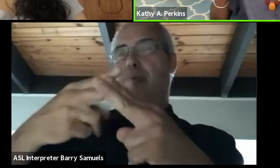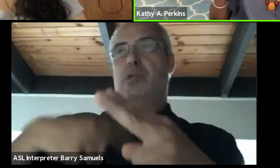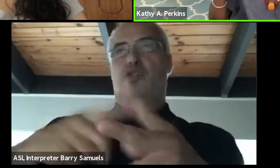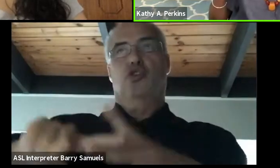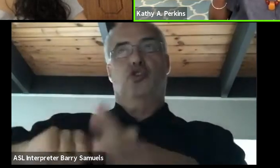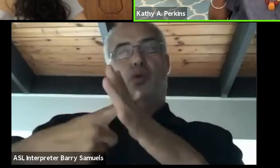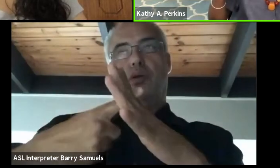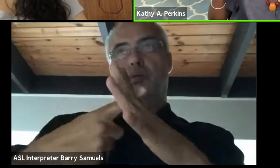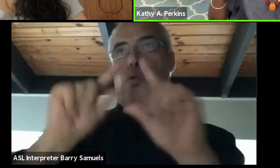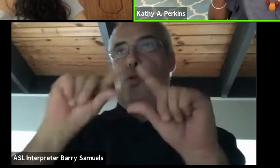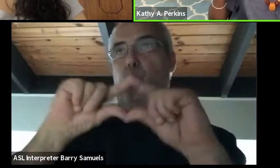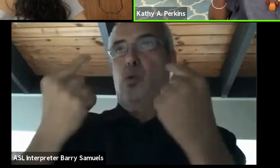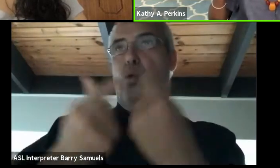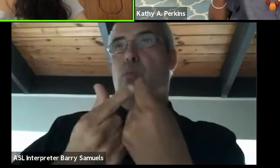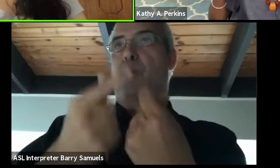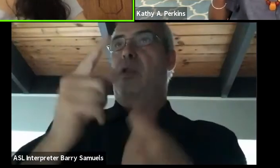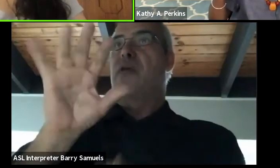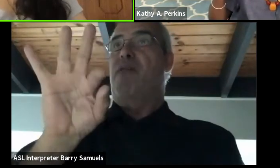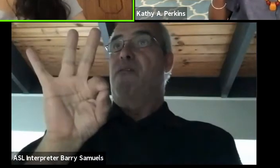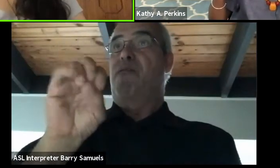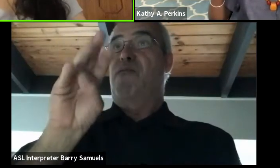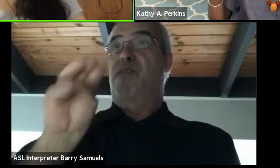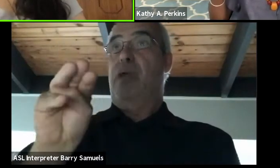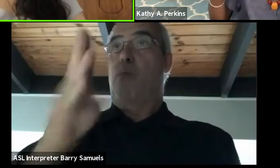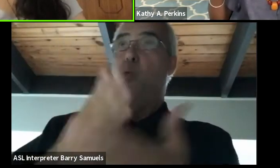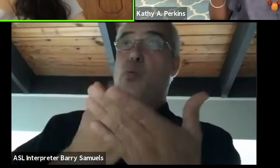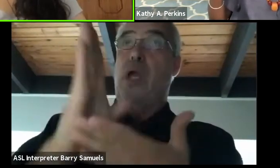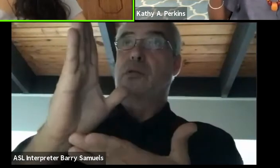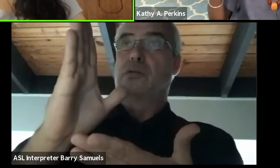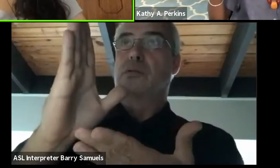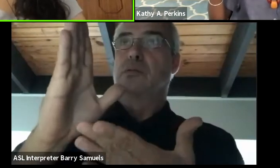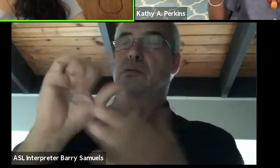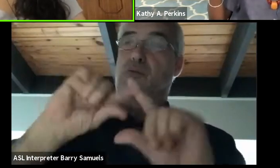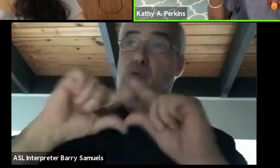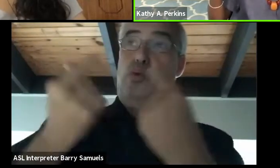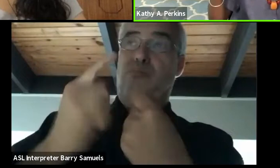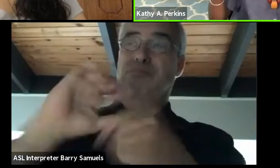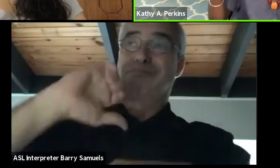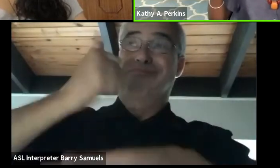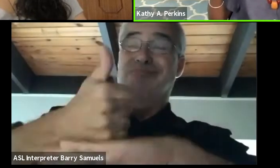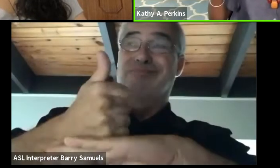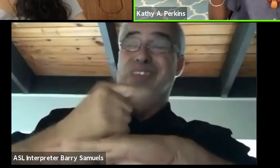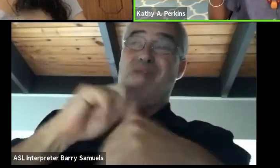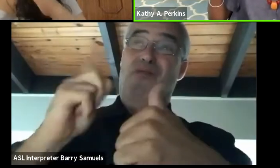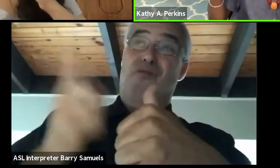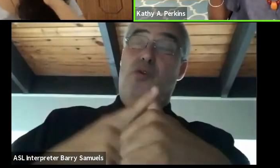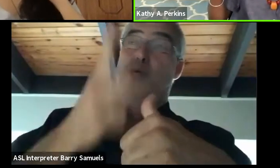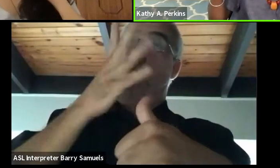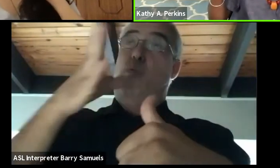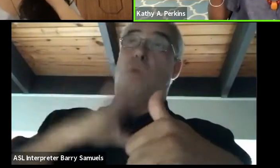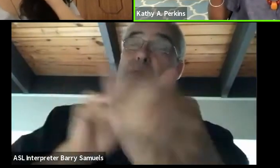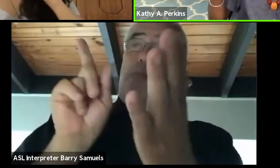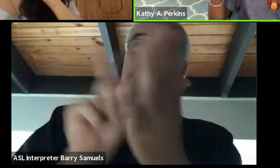called FEMRITE in Uganda. And it was like one of the first women's publishing organization on the continent.